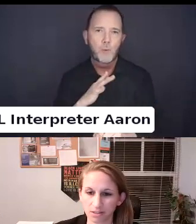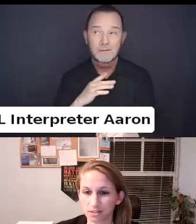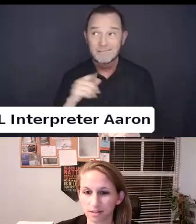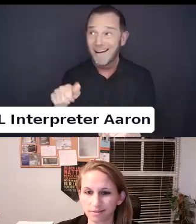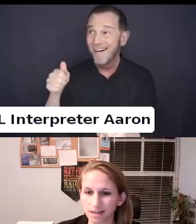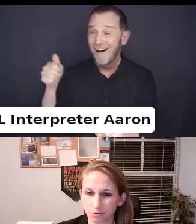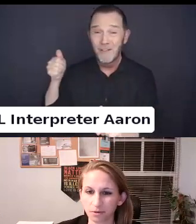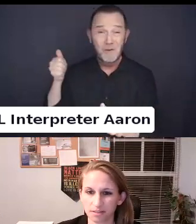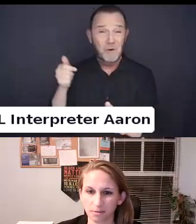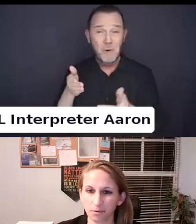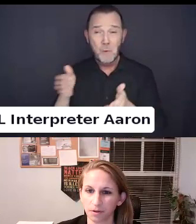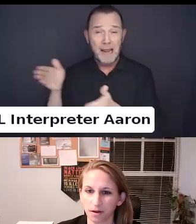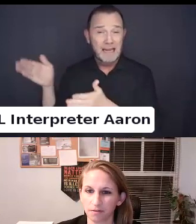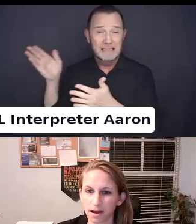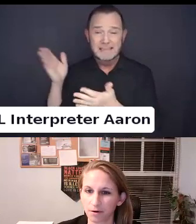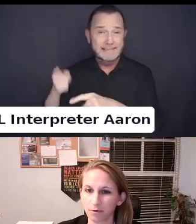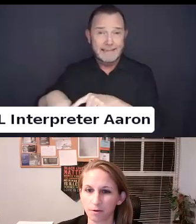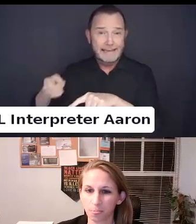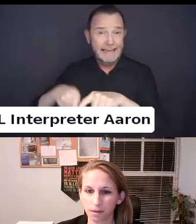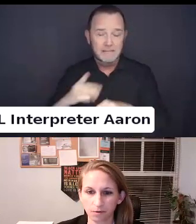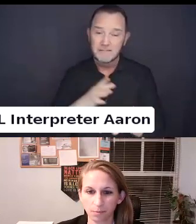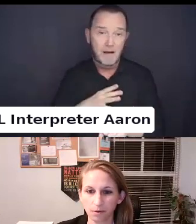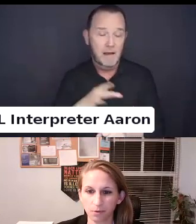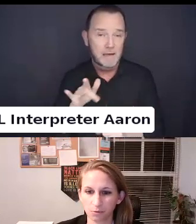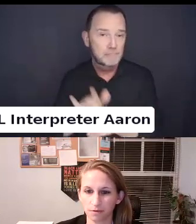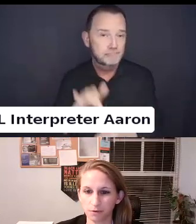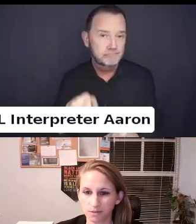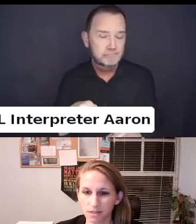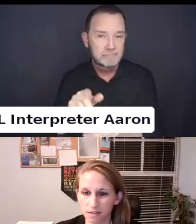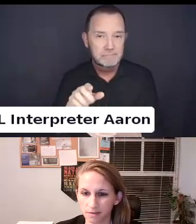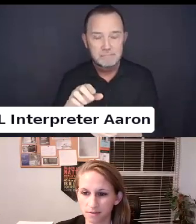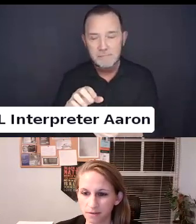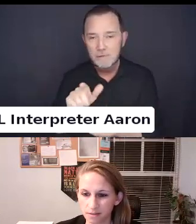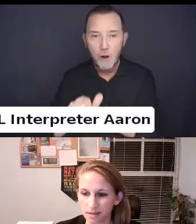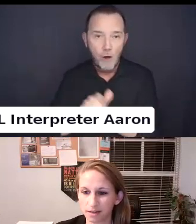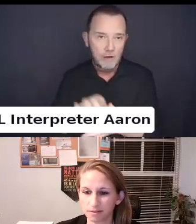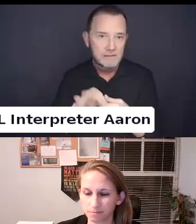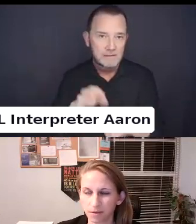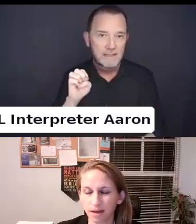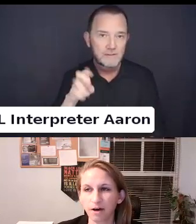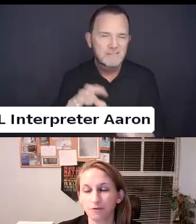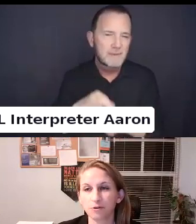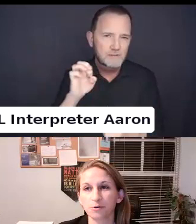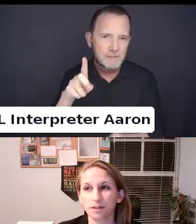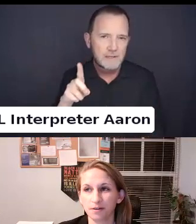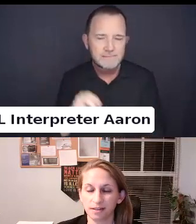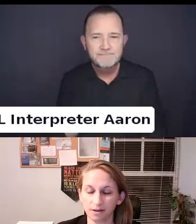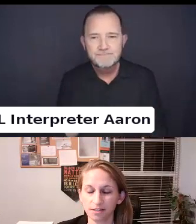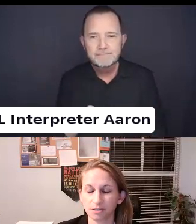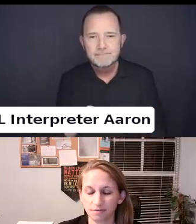That is just a tangible example of how we sort of used how folks are living at the intersection